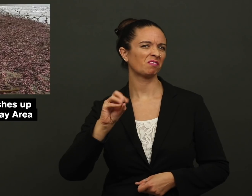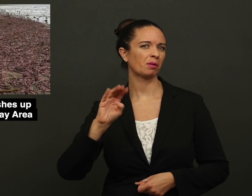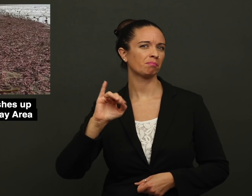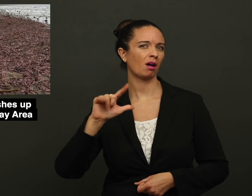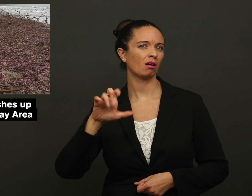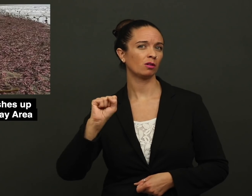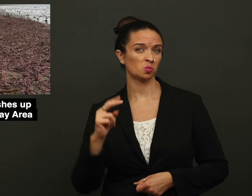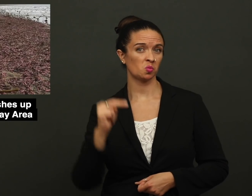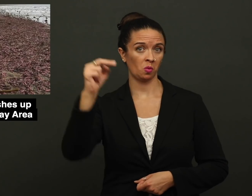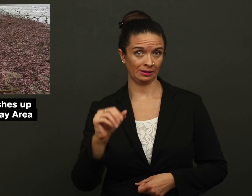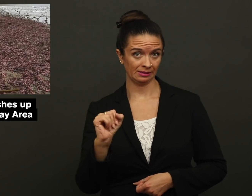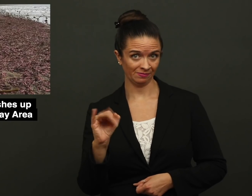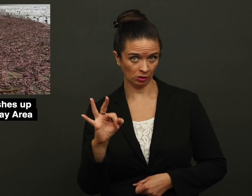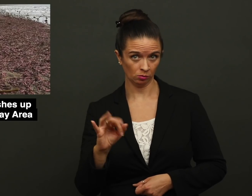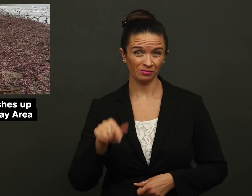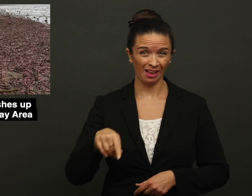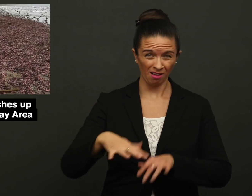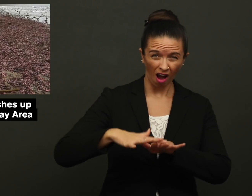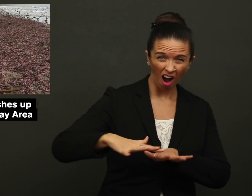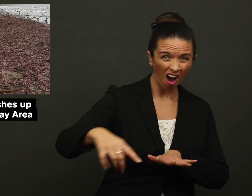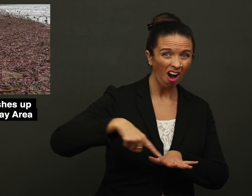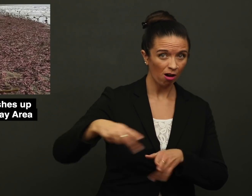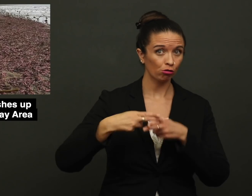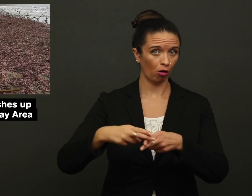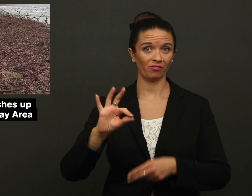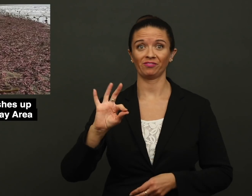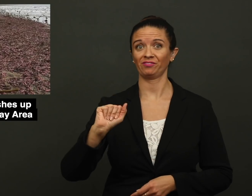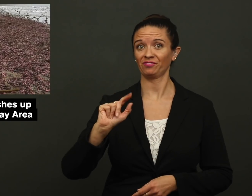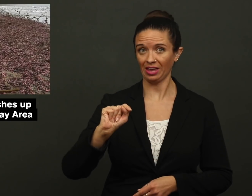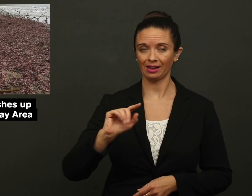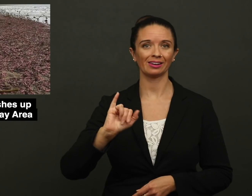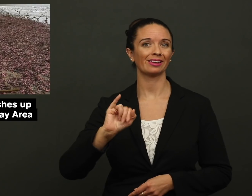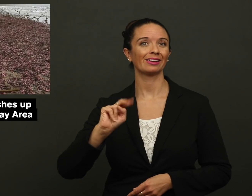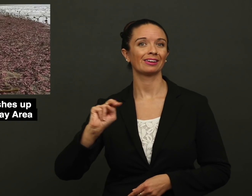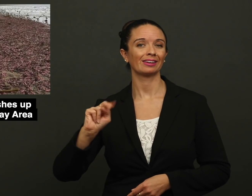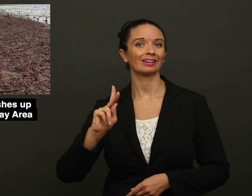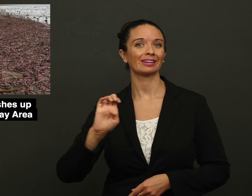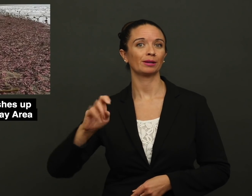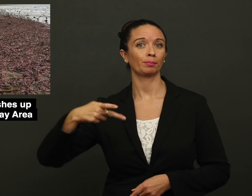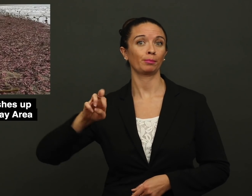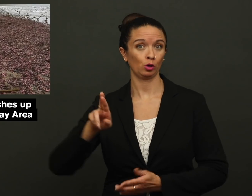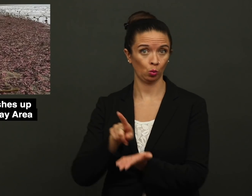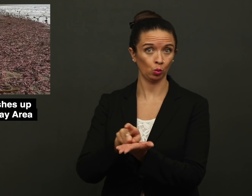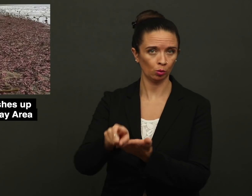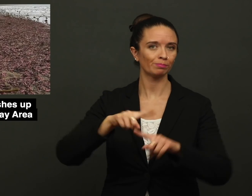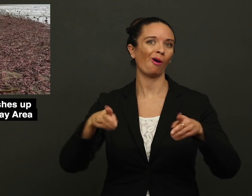50 miles north of San Francisco. These creatures are fat innkeeper worms,